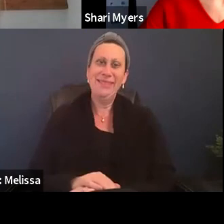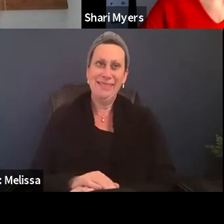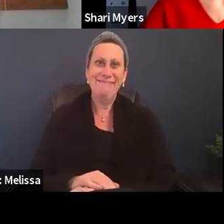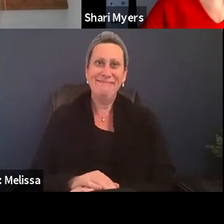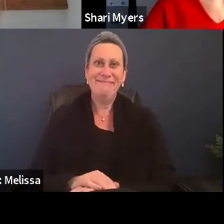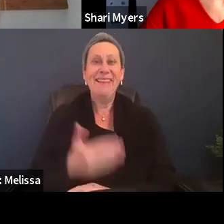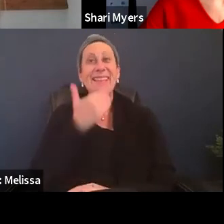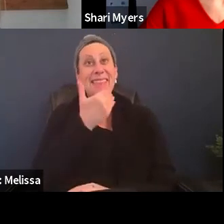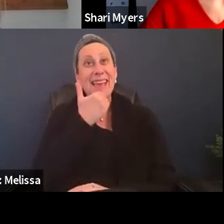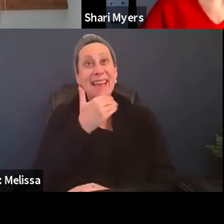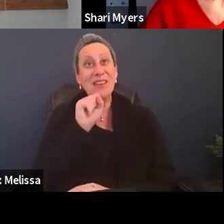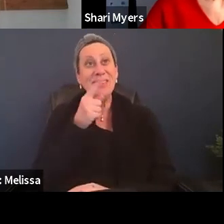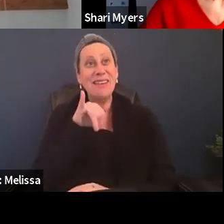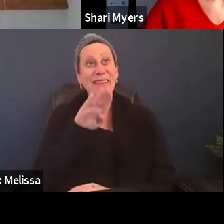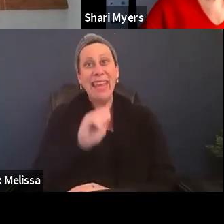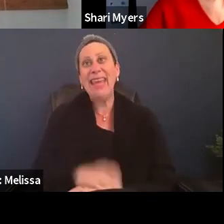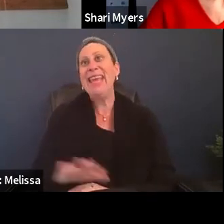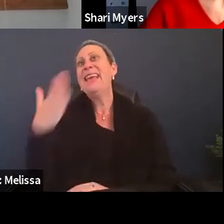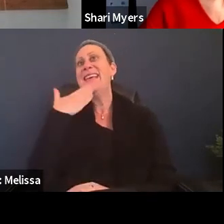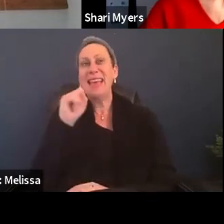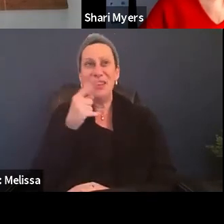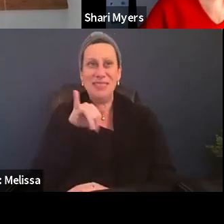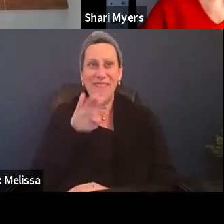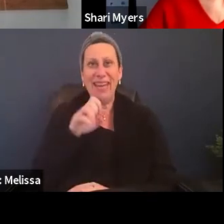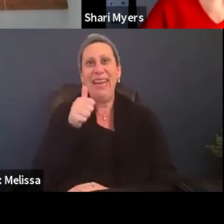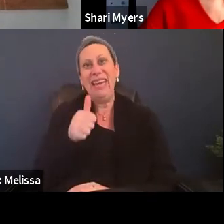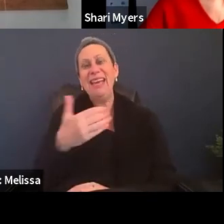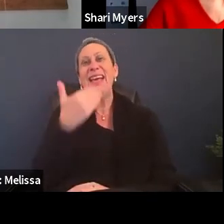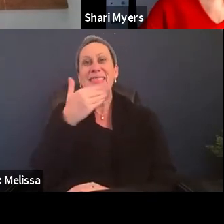Thank you, Stephanie. Yeah, thank you Stephanie. Thanks for the opportunity.